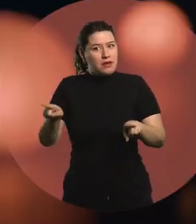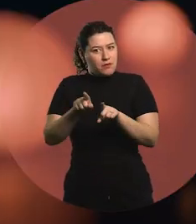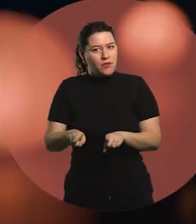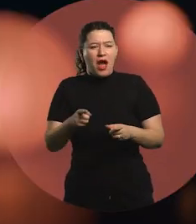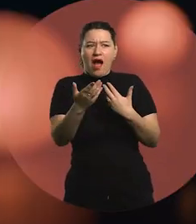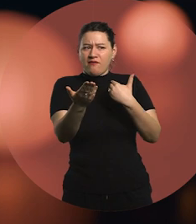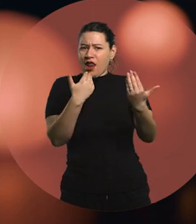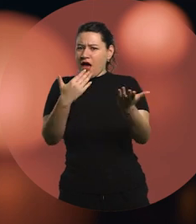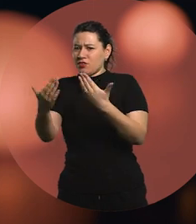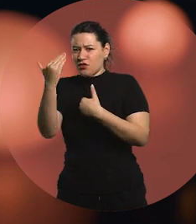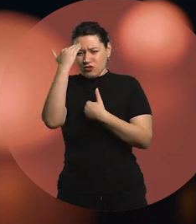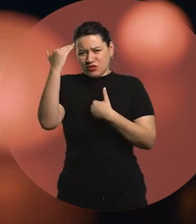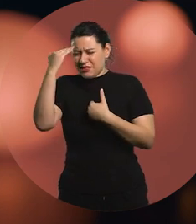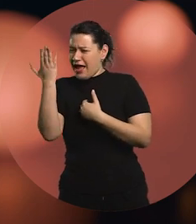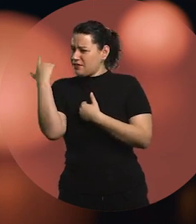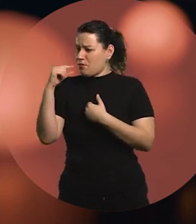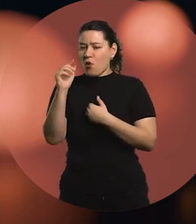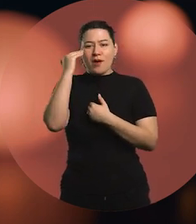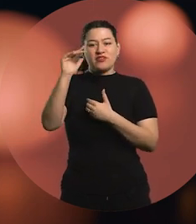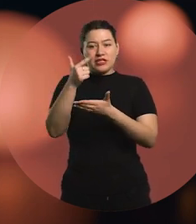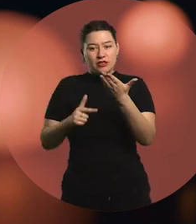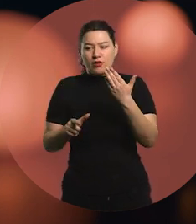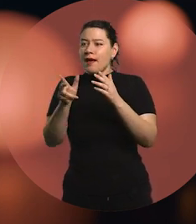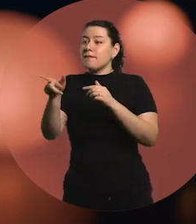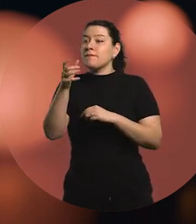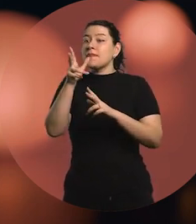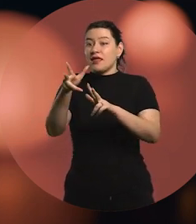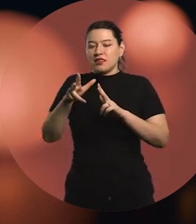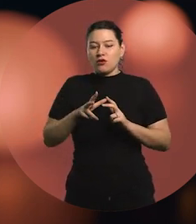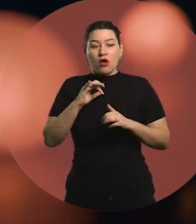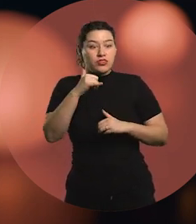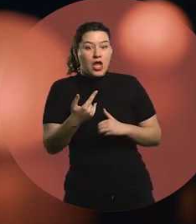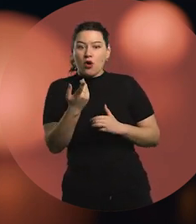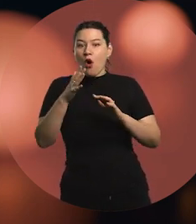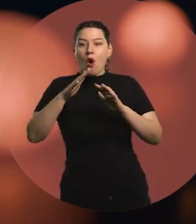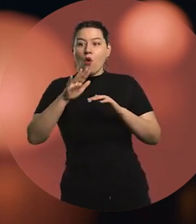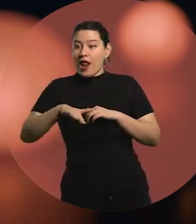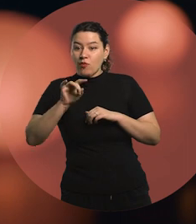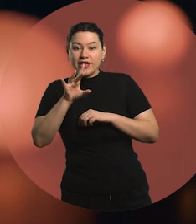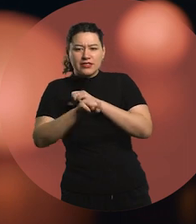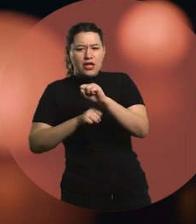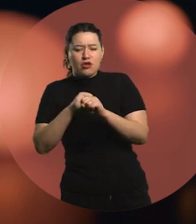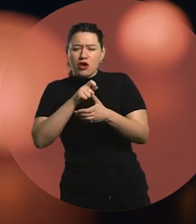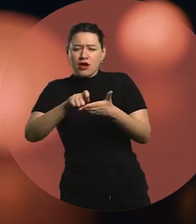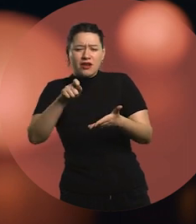A while ago a Literature teacher told me: "I have a 15-year-old student who writes superbly,